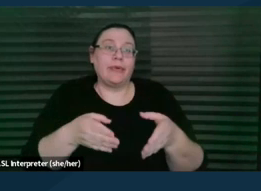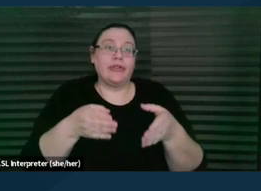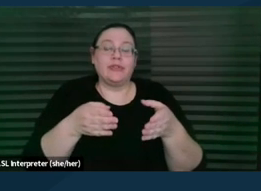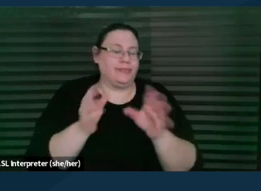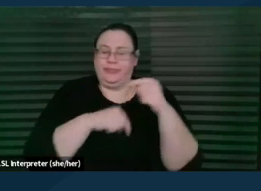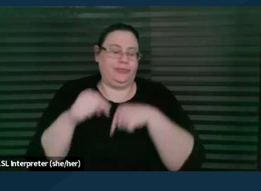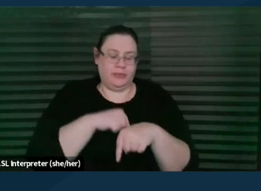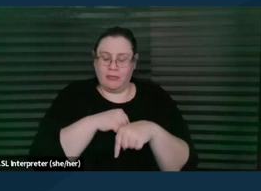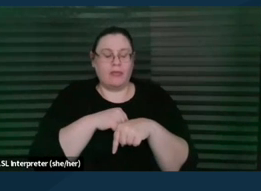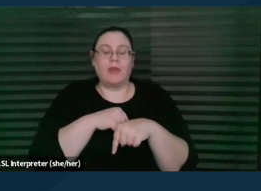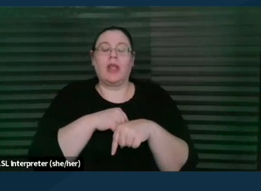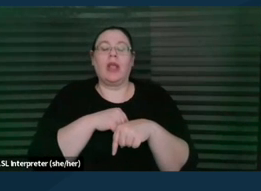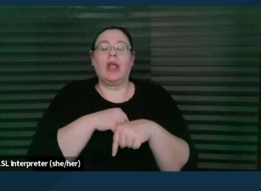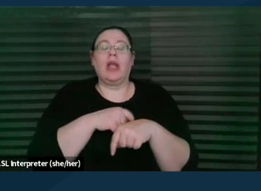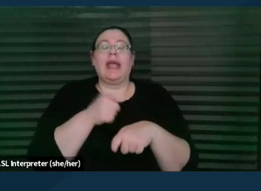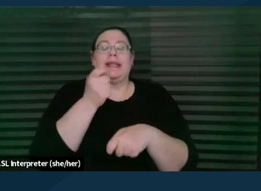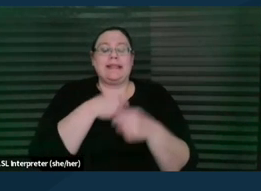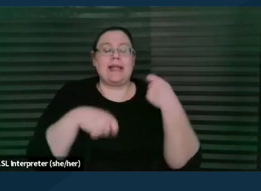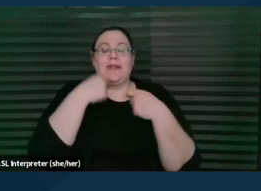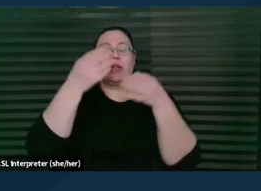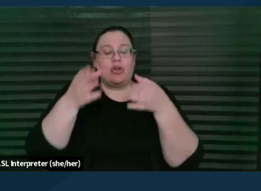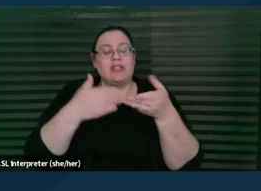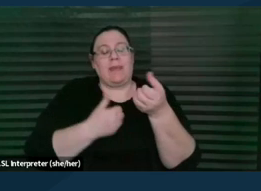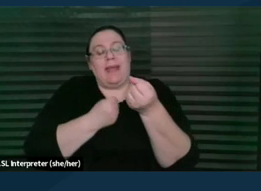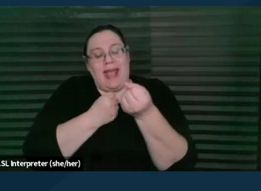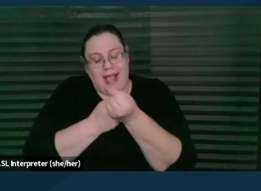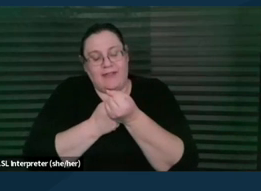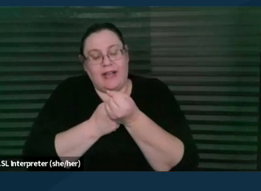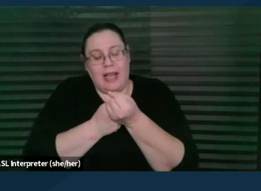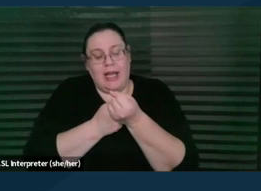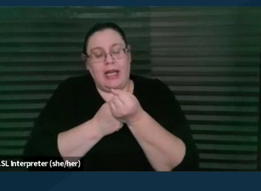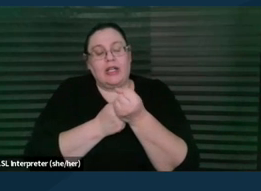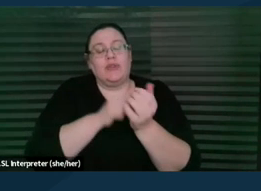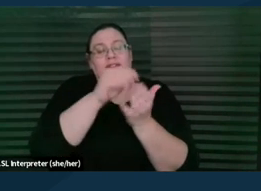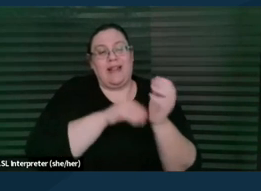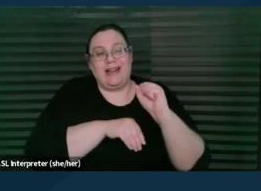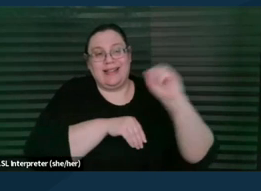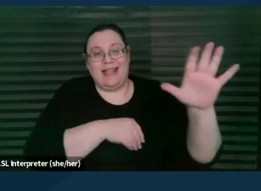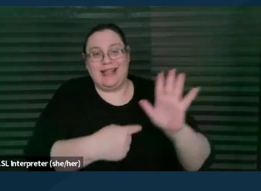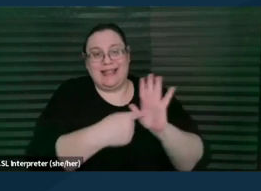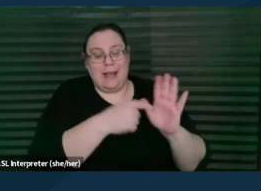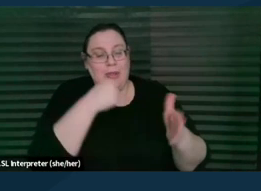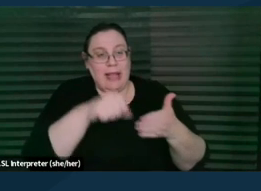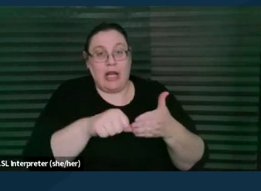in lieu of telling someone I am advocating for, to fill out and send a sample letter, could I say something like,